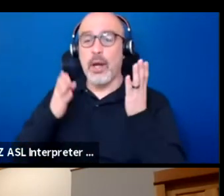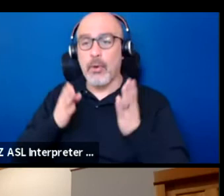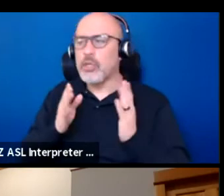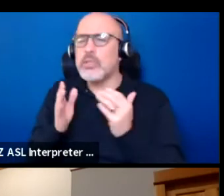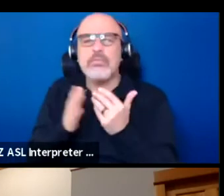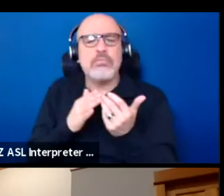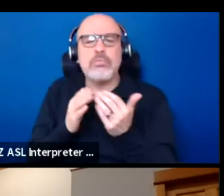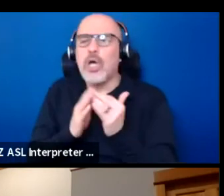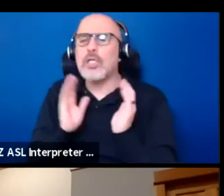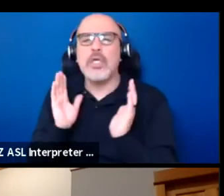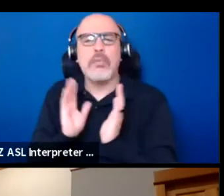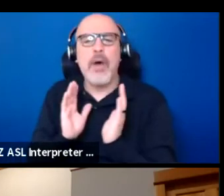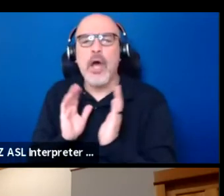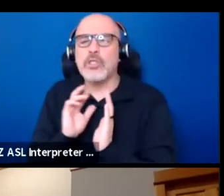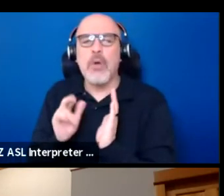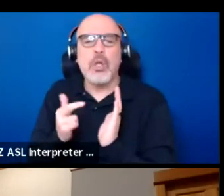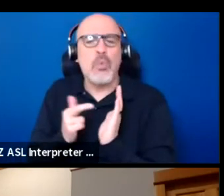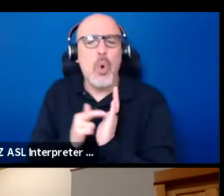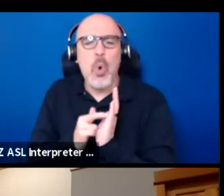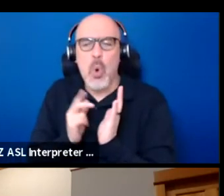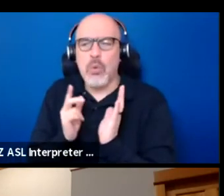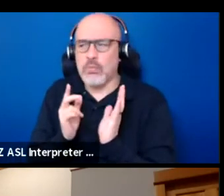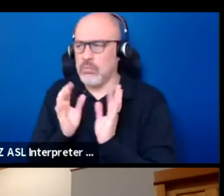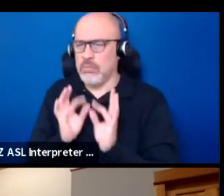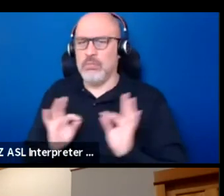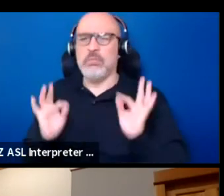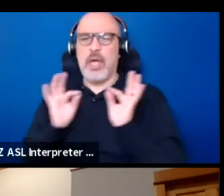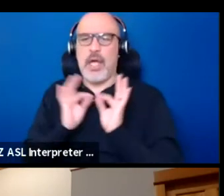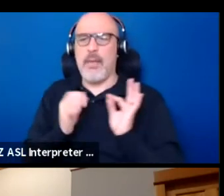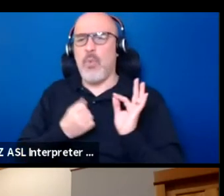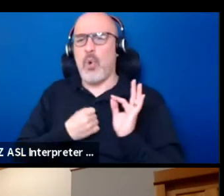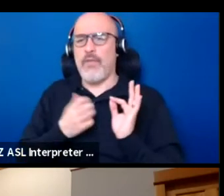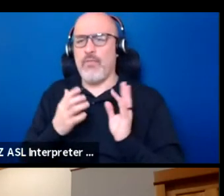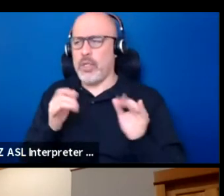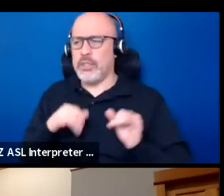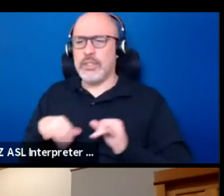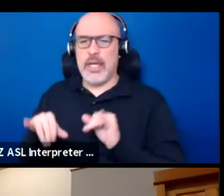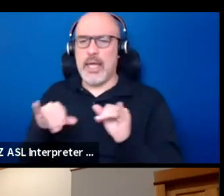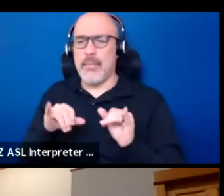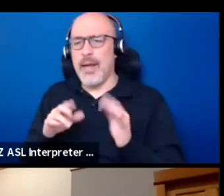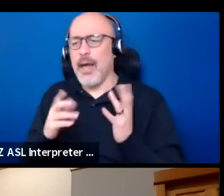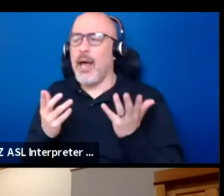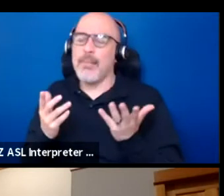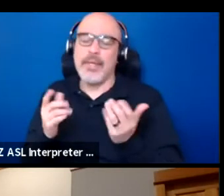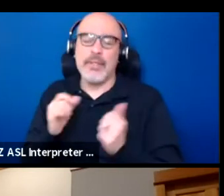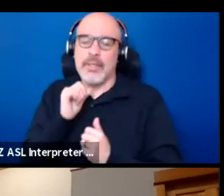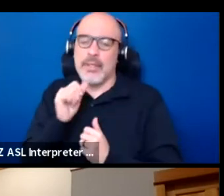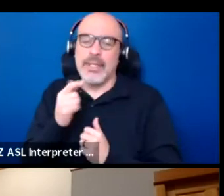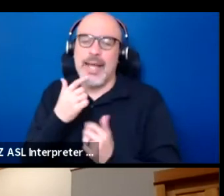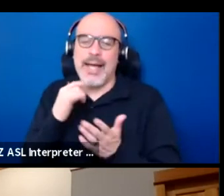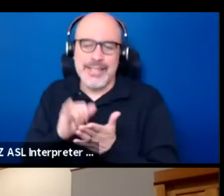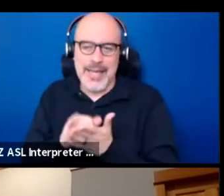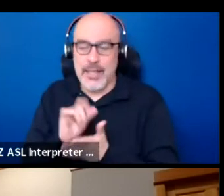has an important voice as someone else in the play, not to just to say that because that's easy to say but actually model it and live it.